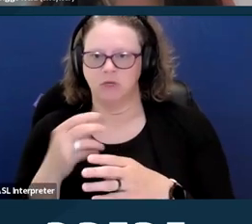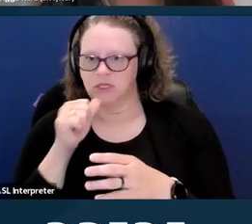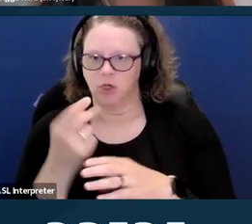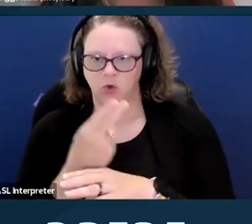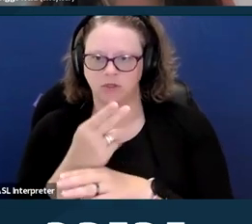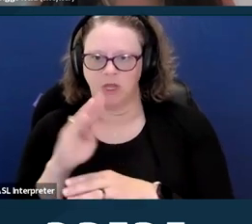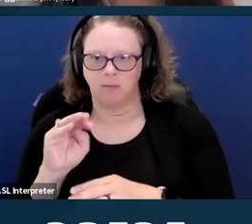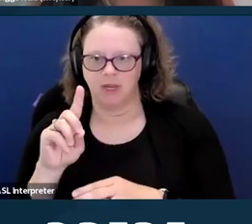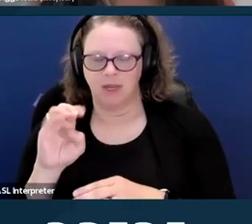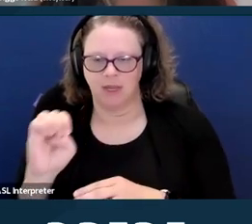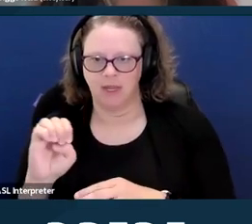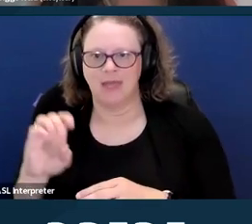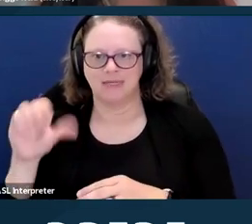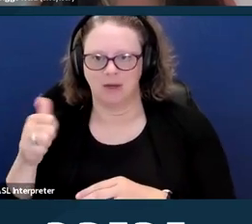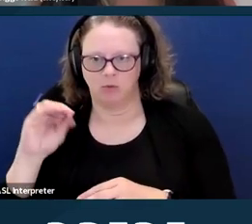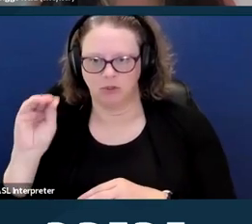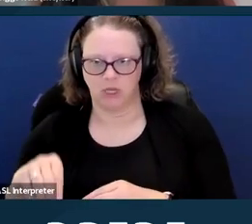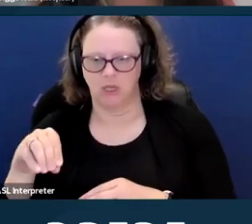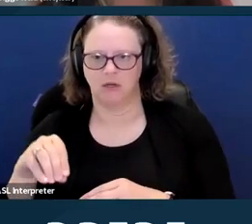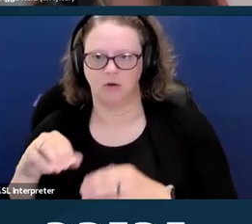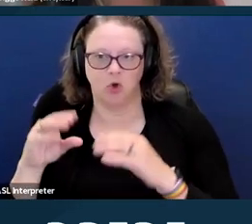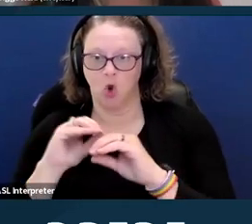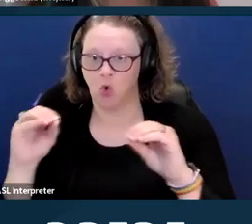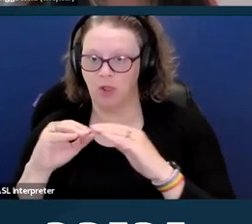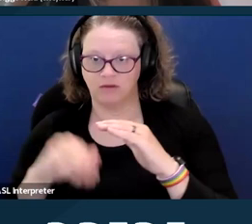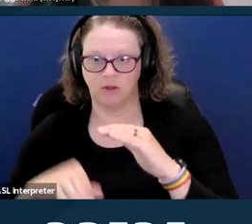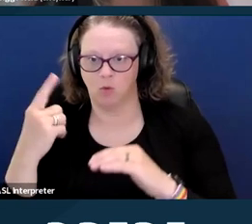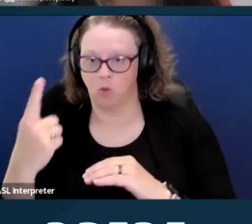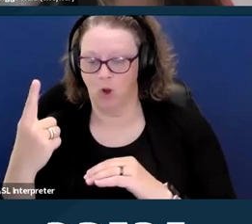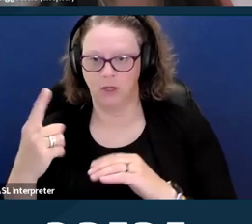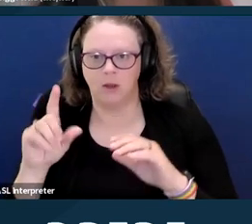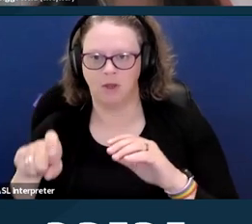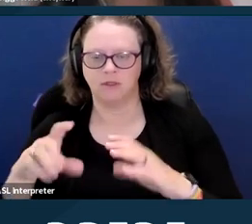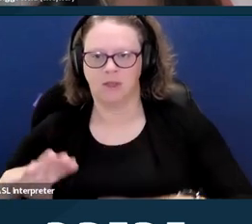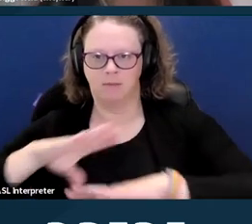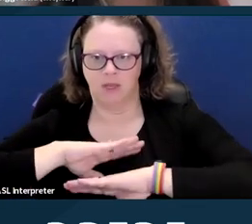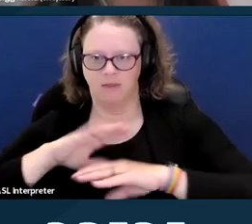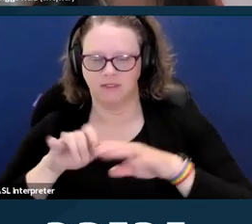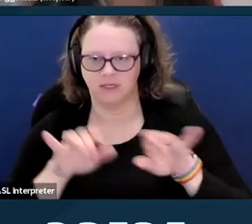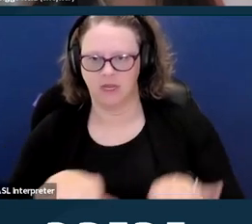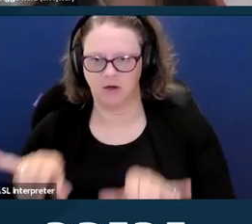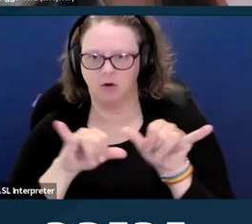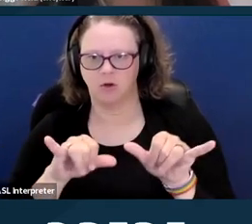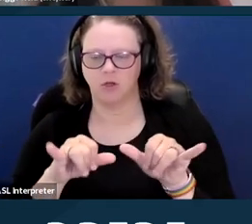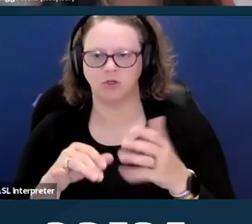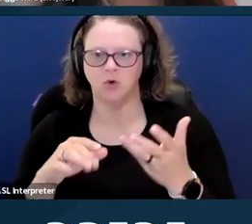And within two years, covered entities must have at least one exam table and one weight scale that meet the standards,